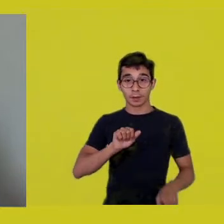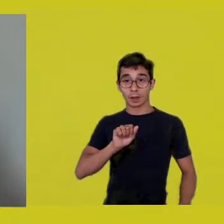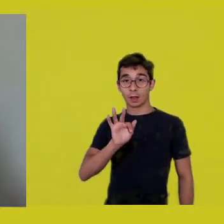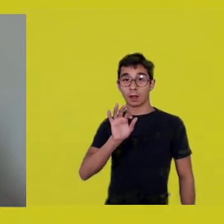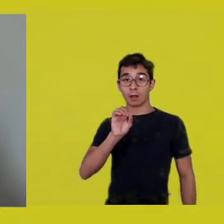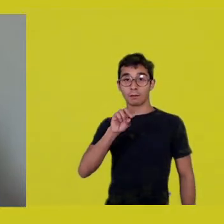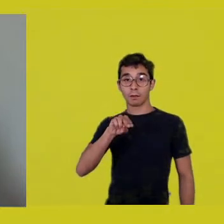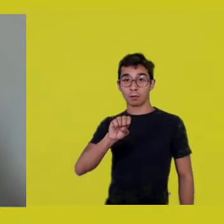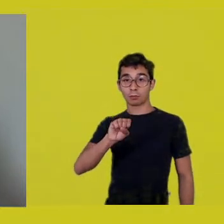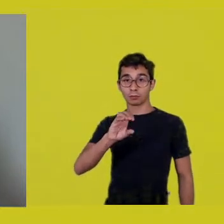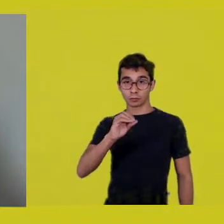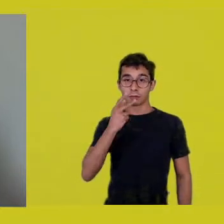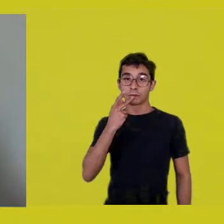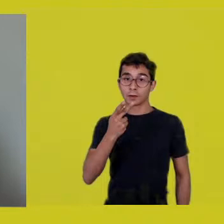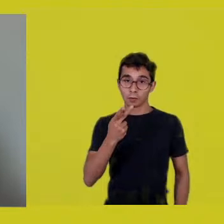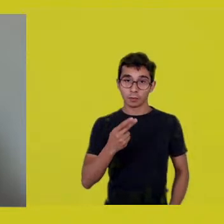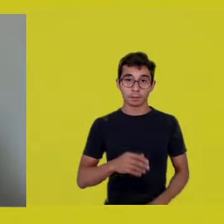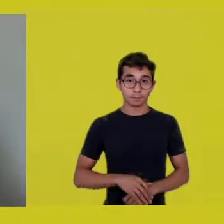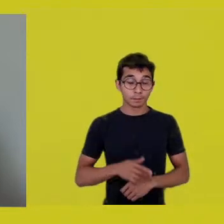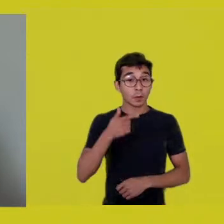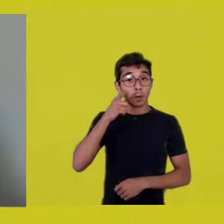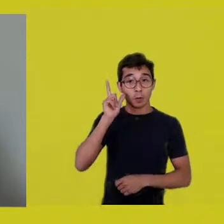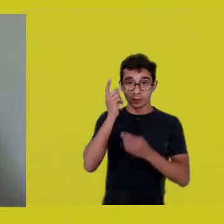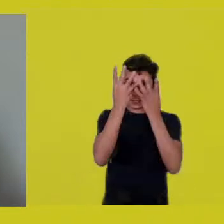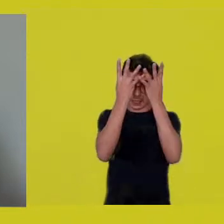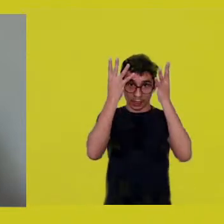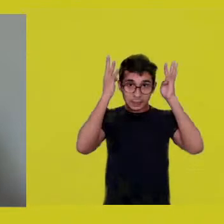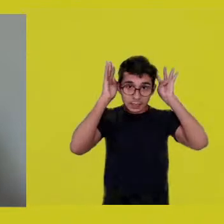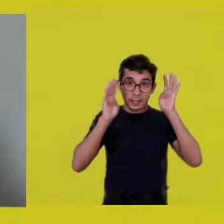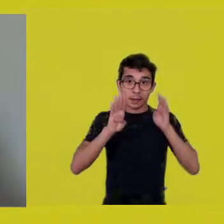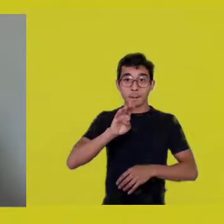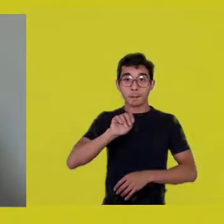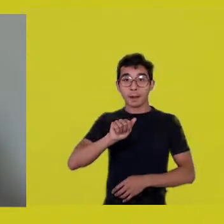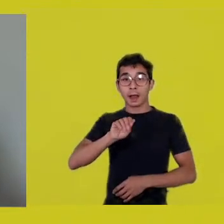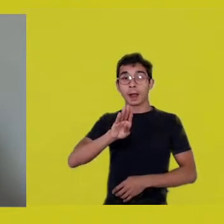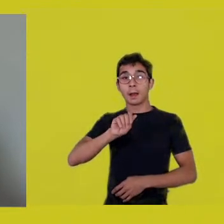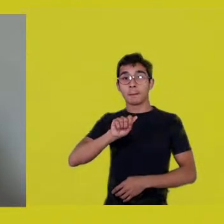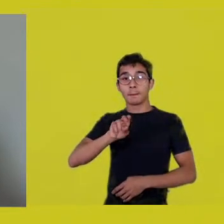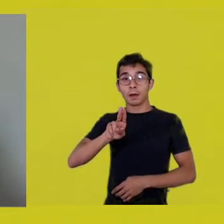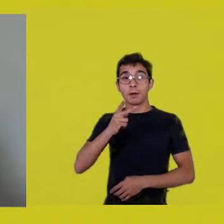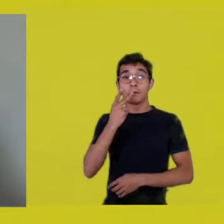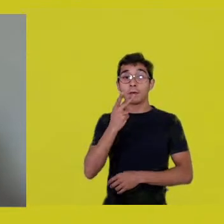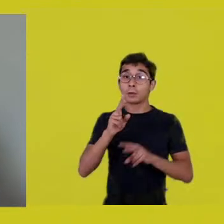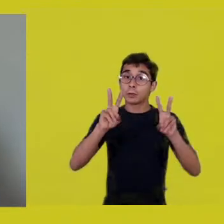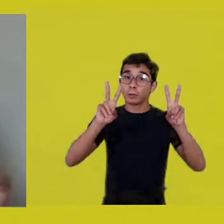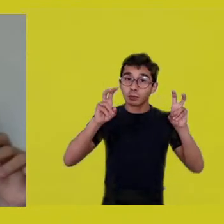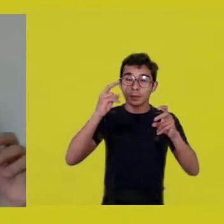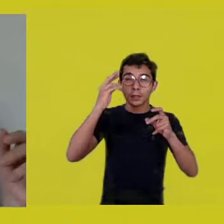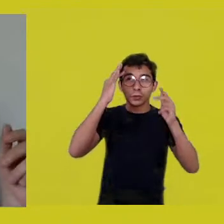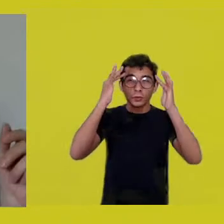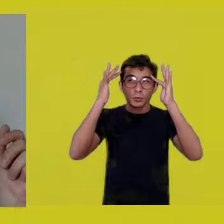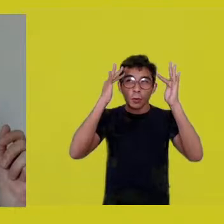directed our gaze towards dreams, and I see the same gaze in your speech.